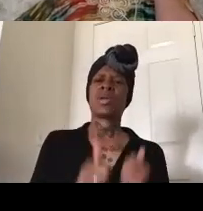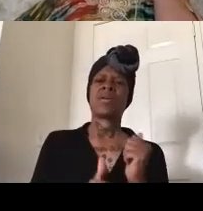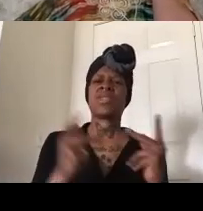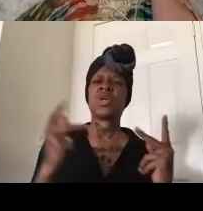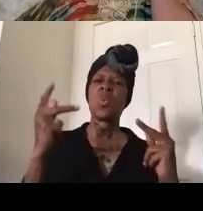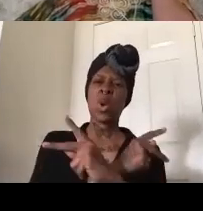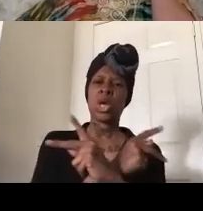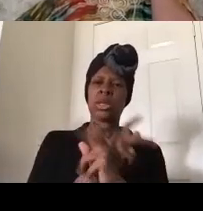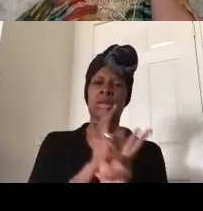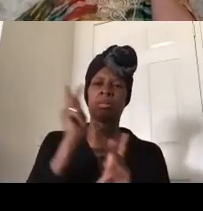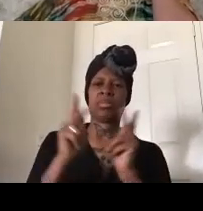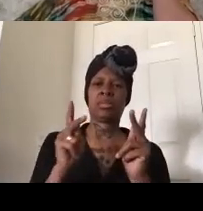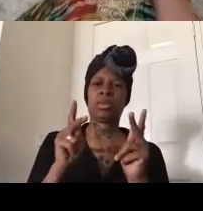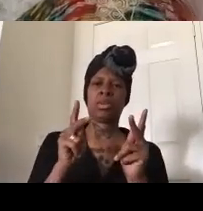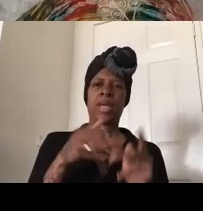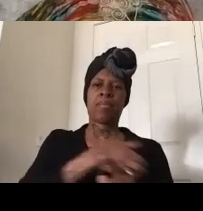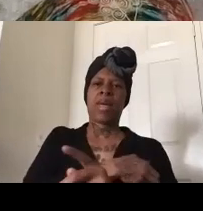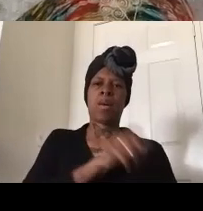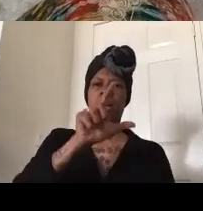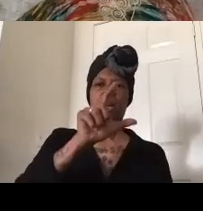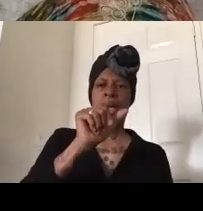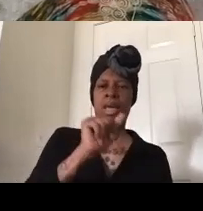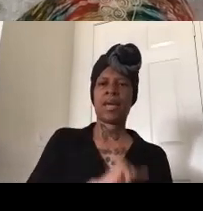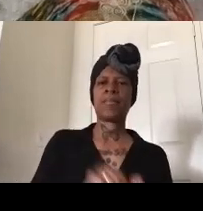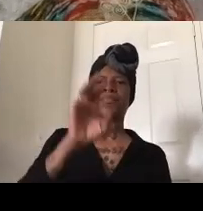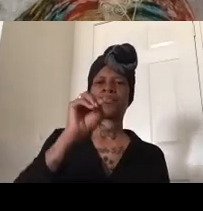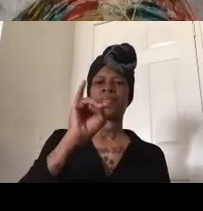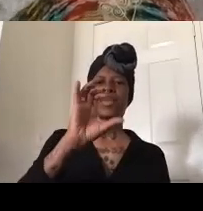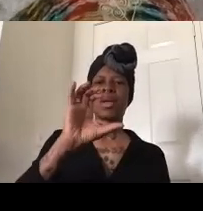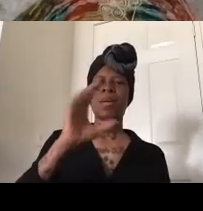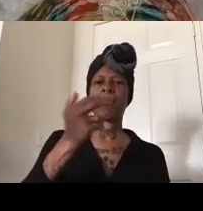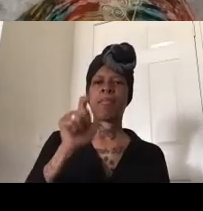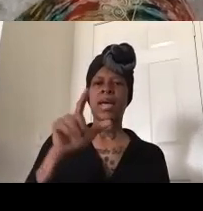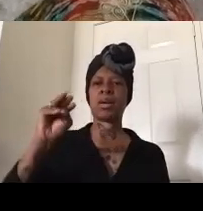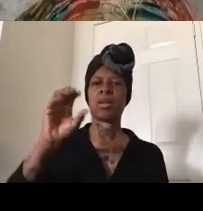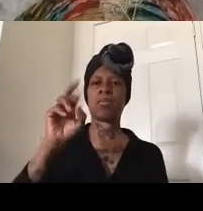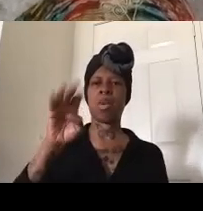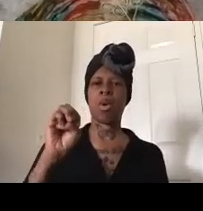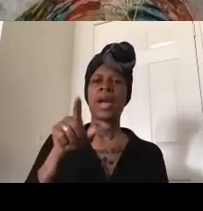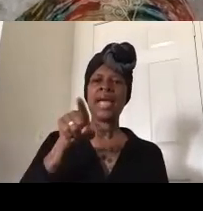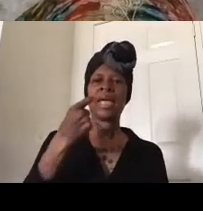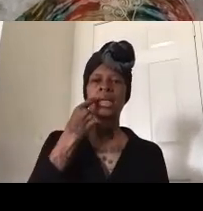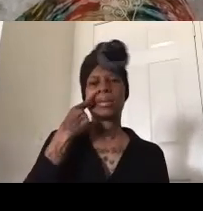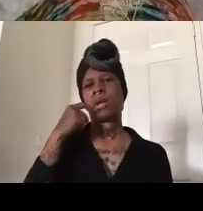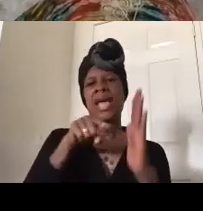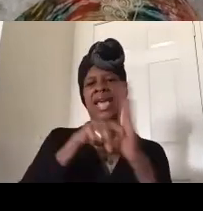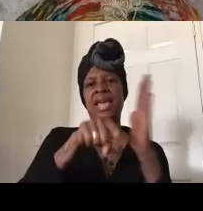in los angeles michael moore is the police chief he is literally a killer cop as a beat cop he pulled the trigger in